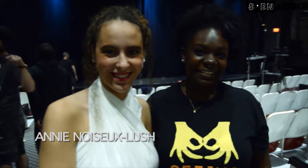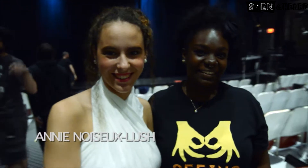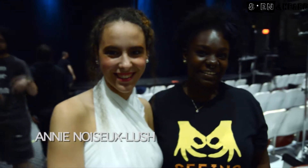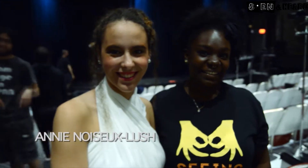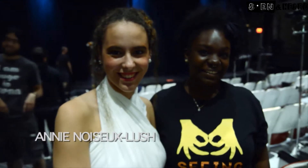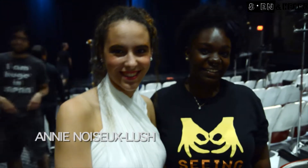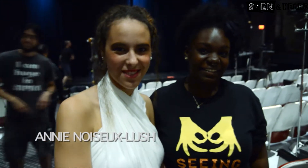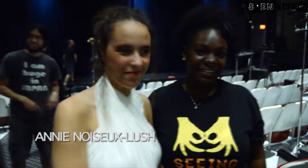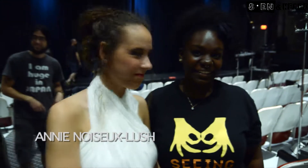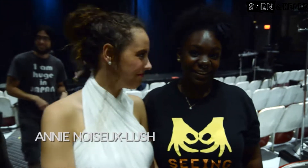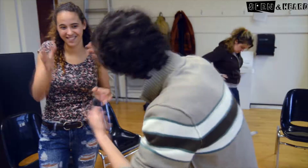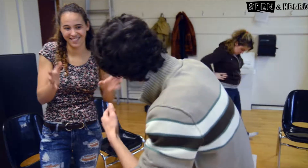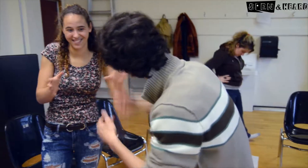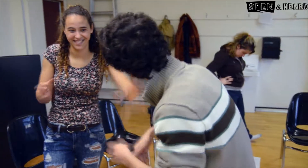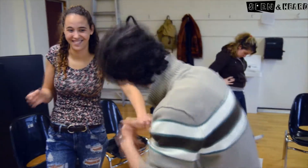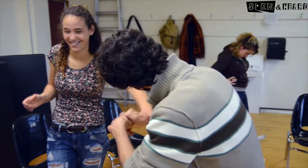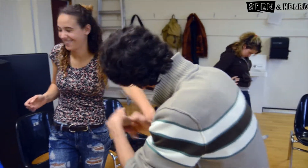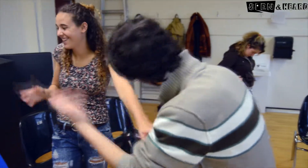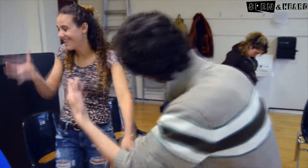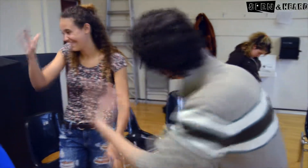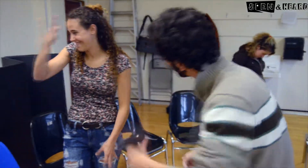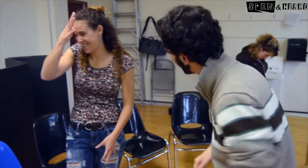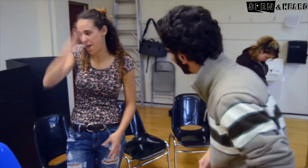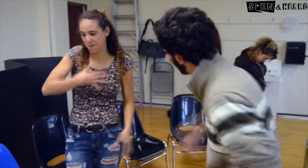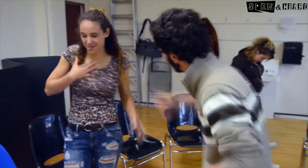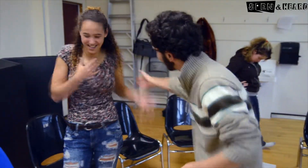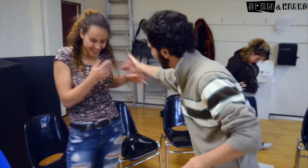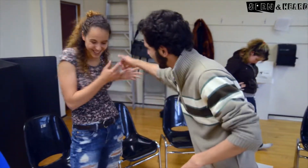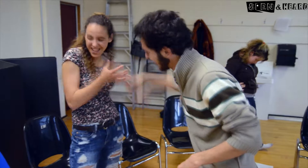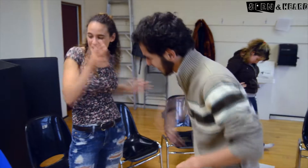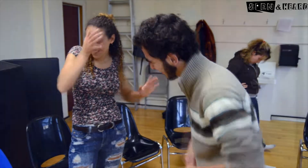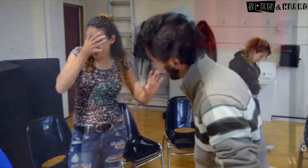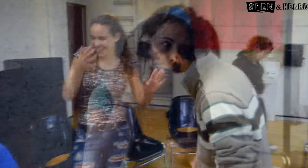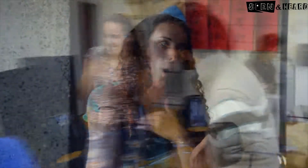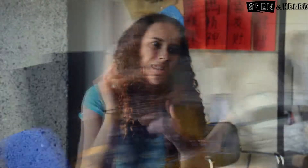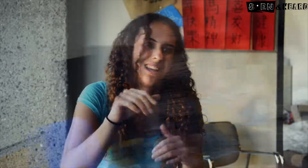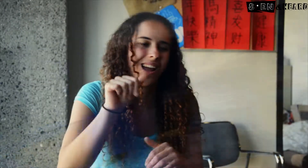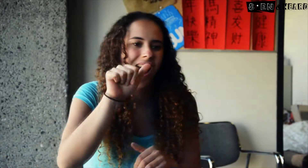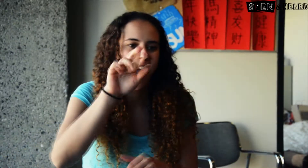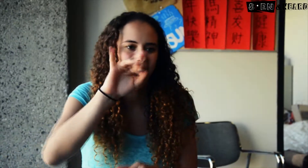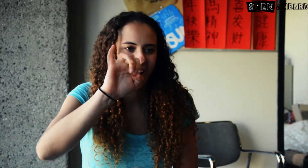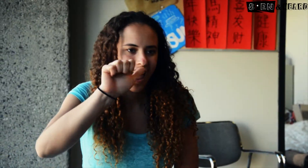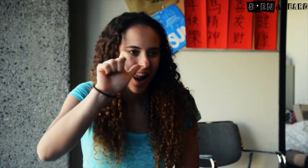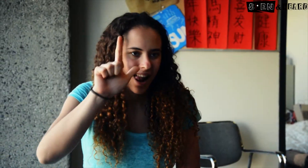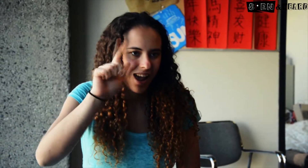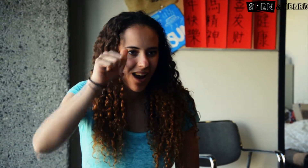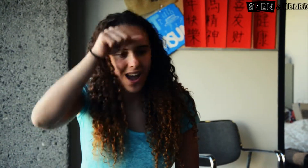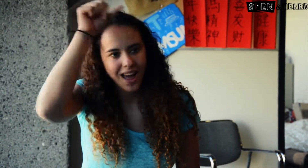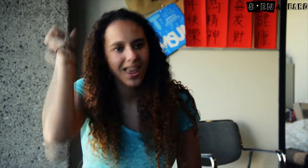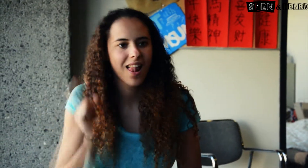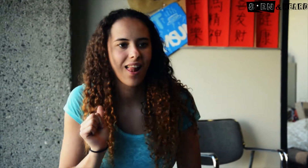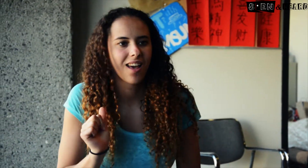My name is Annie A-N-N-I-E and I'm playing the role of Ariel